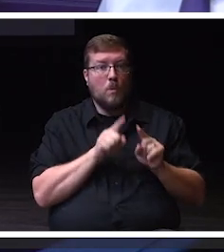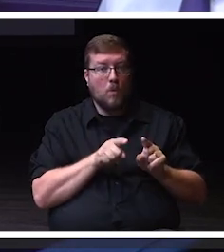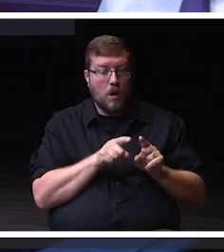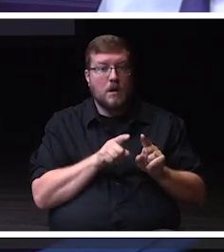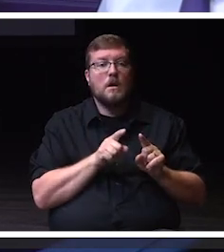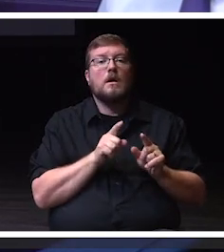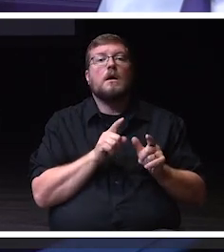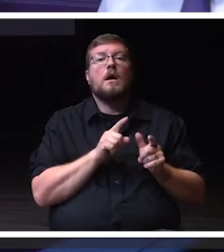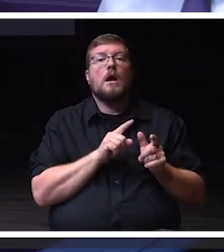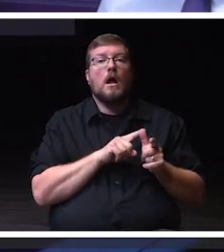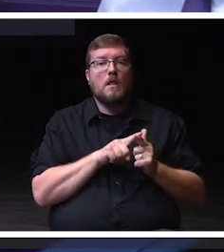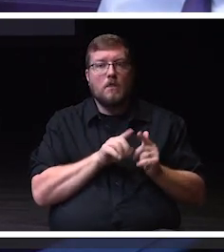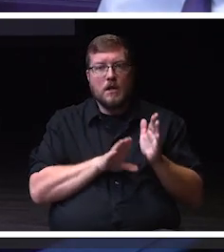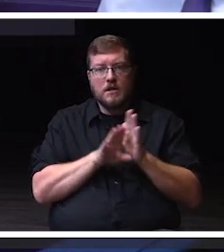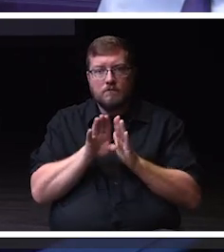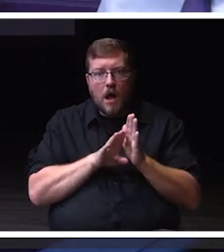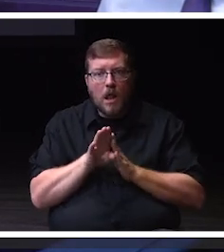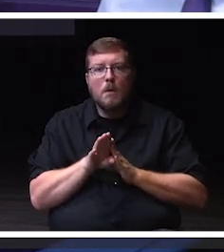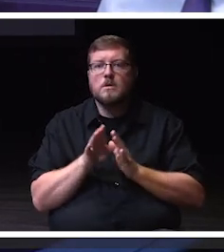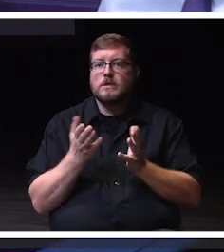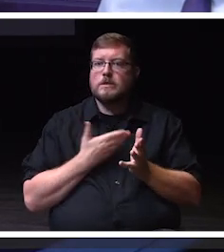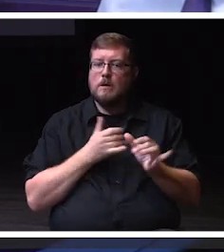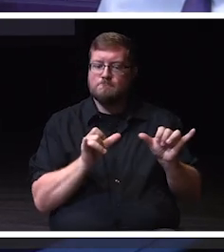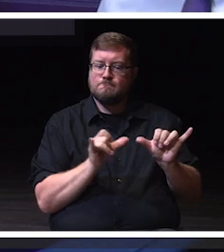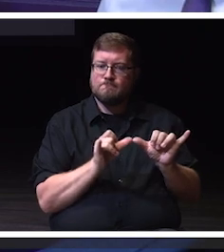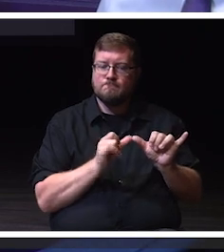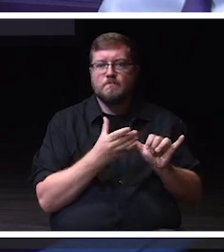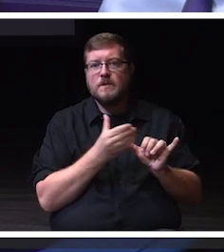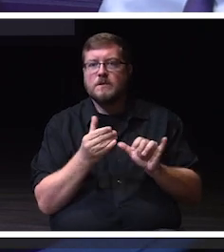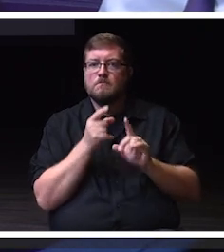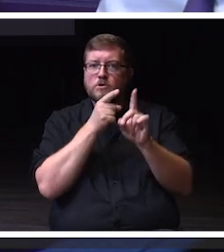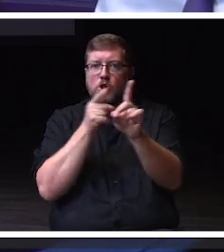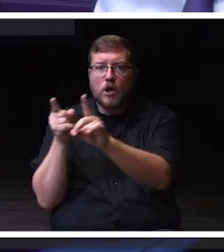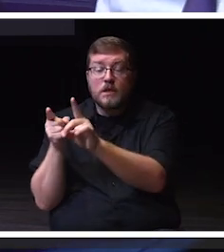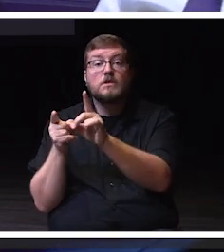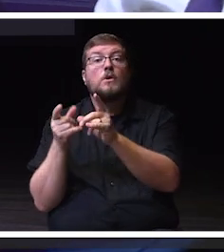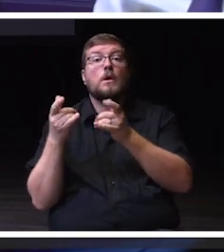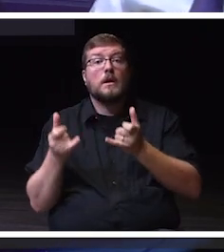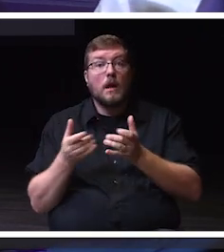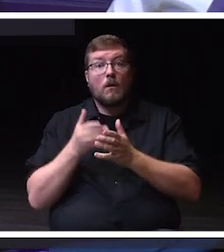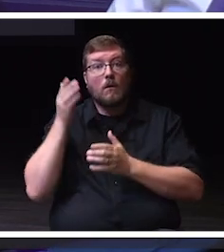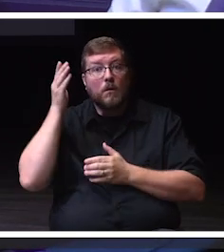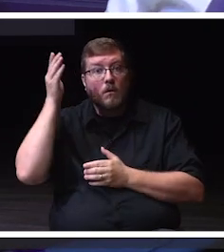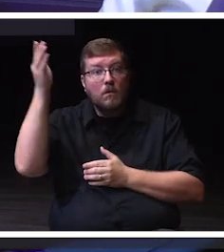So moving forward will now have our guiding beacon to help,